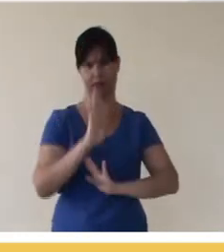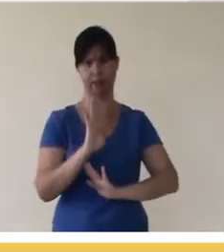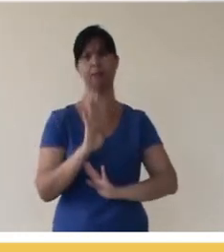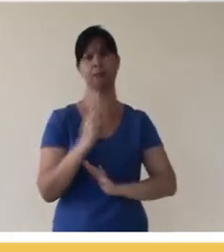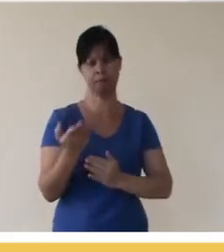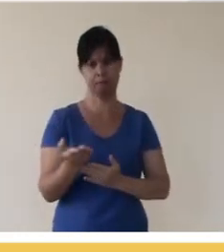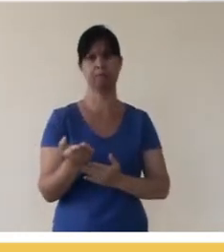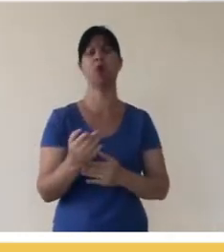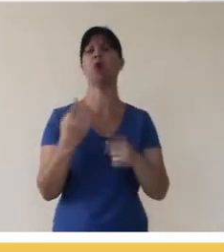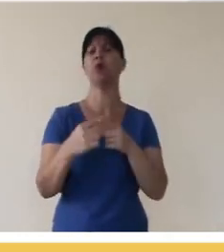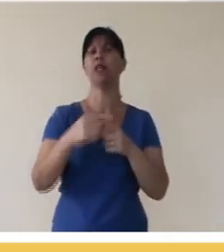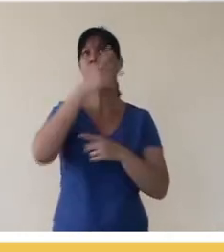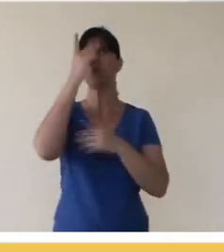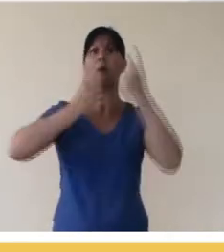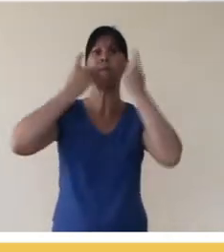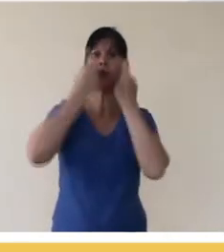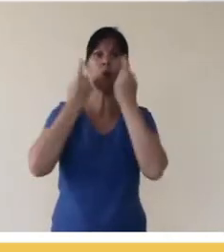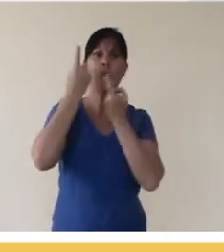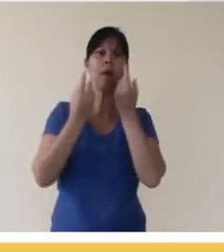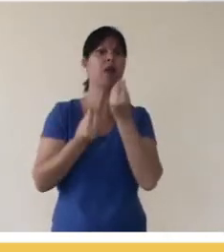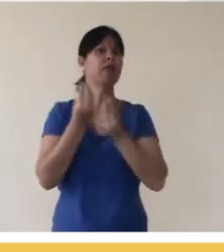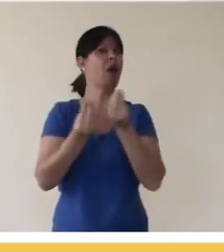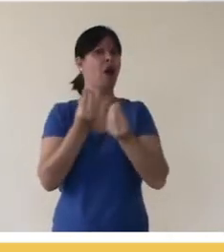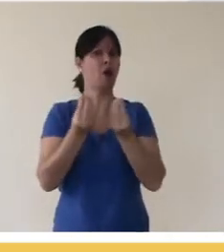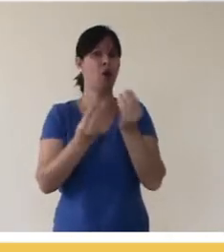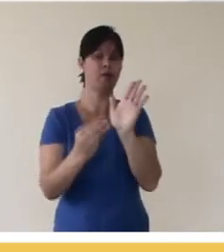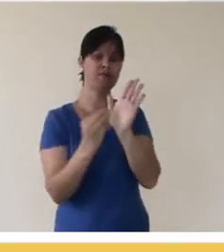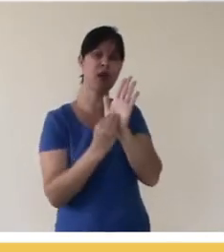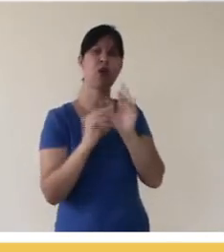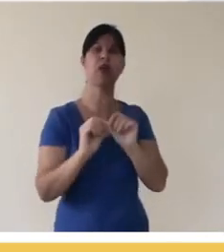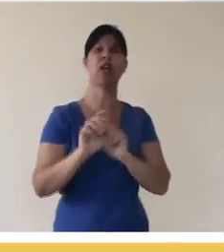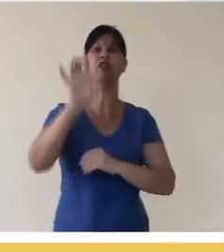licenses, how to attribute licenses. There are a lot of people with a lot